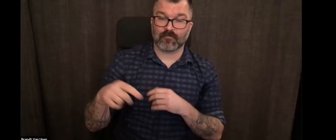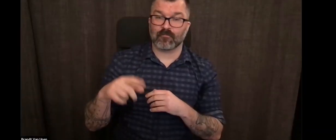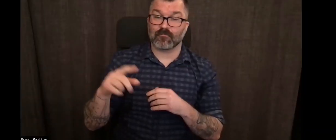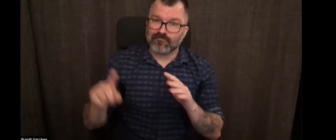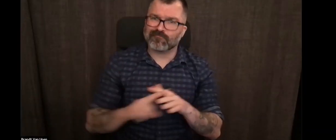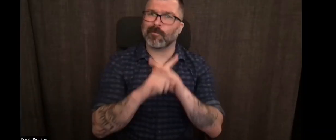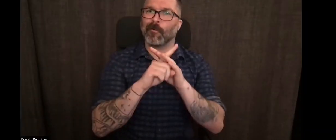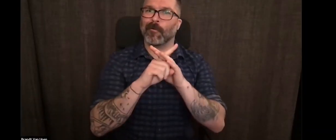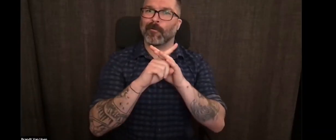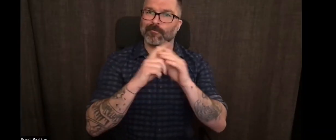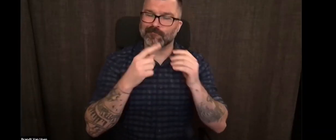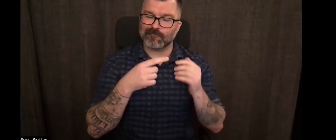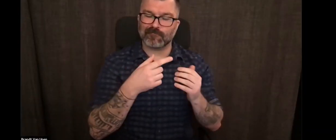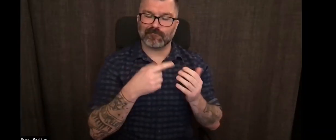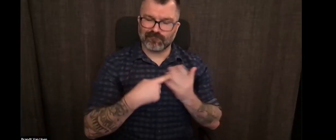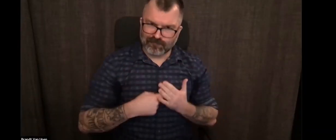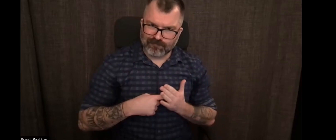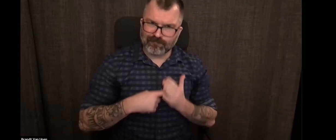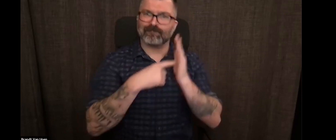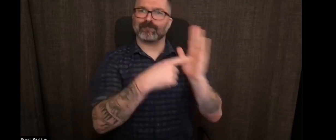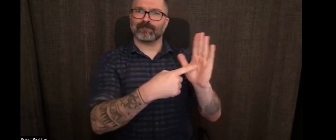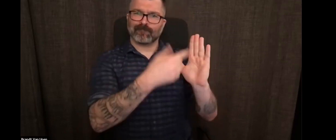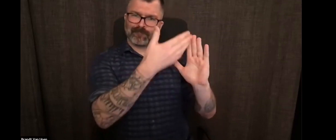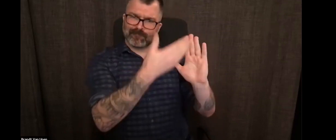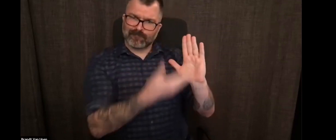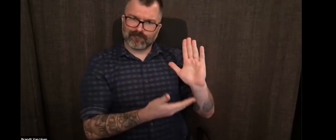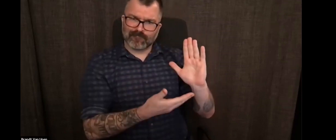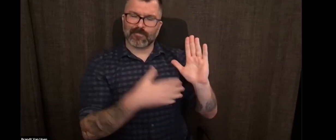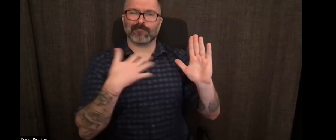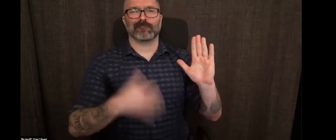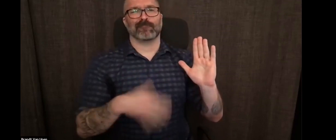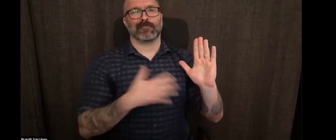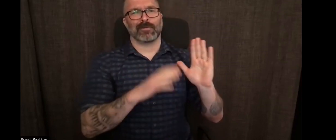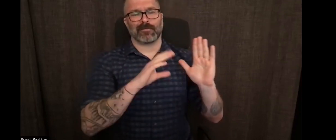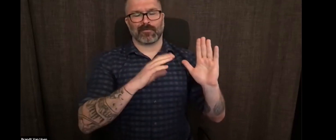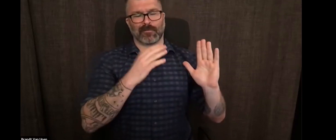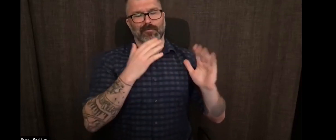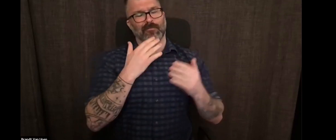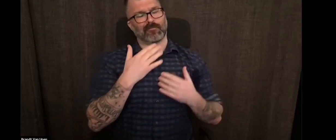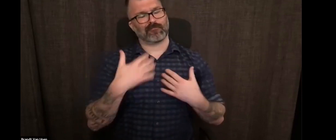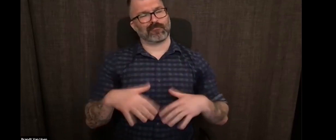this conversation. Of course, thank you to Dr. T. Alan